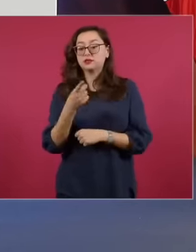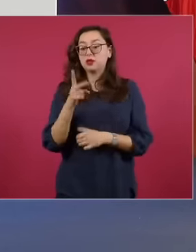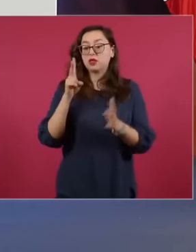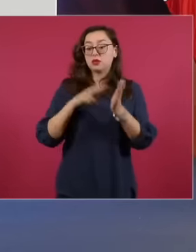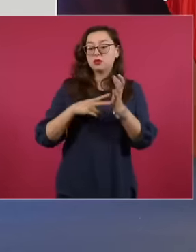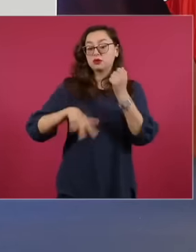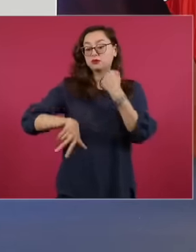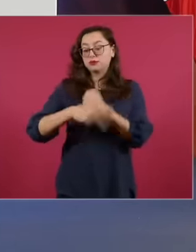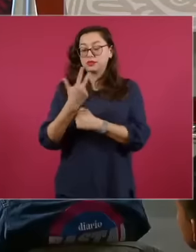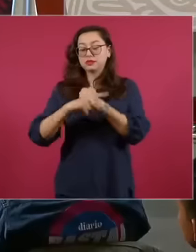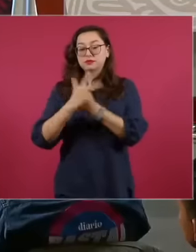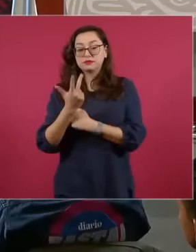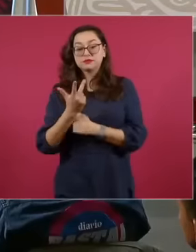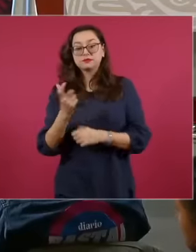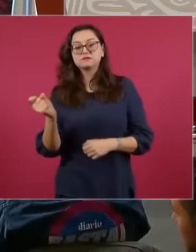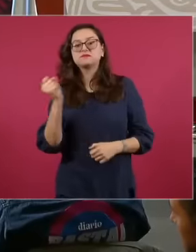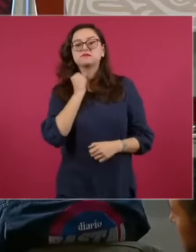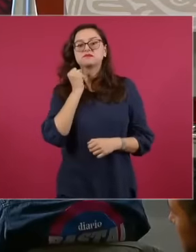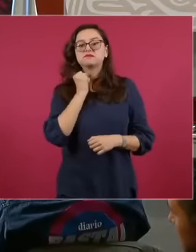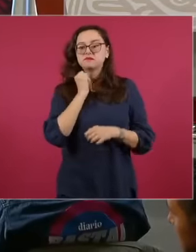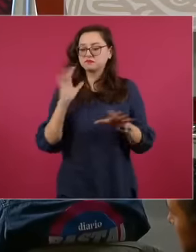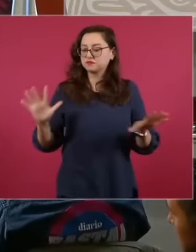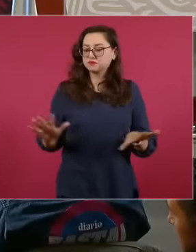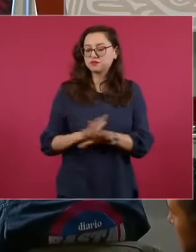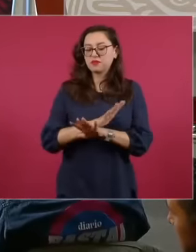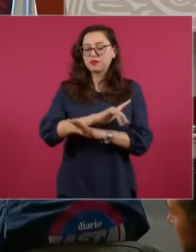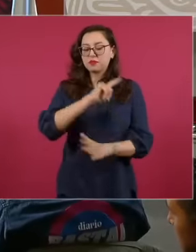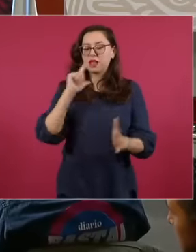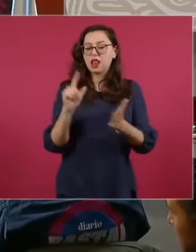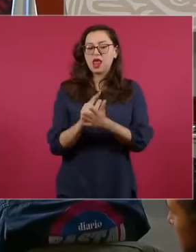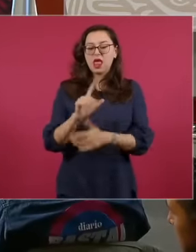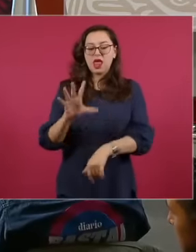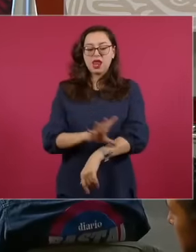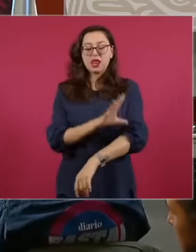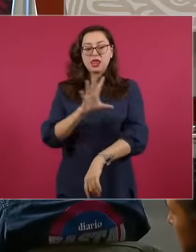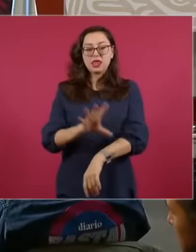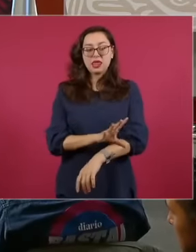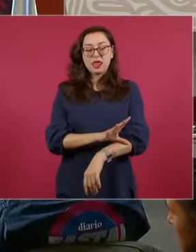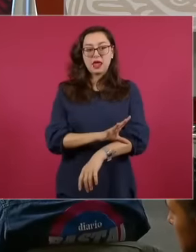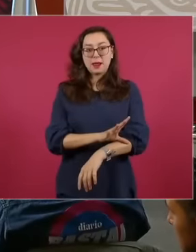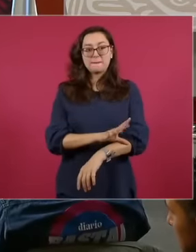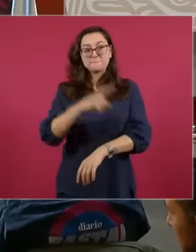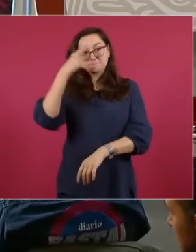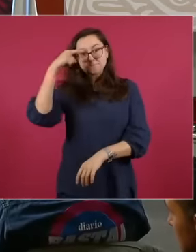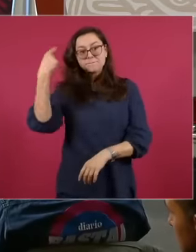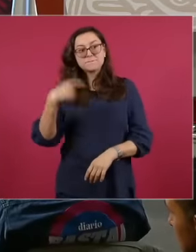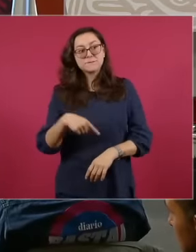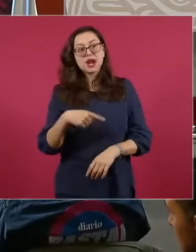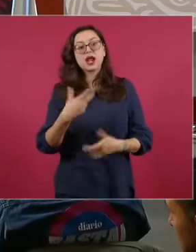regime approved the energy reform to deliver 20% of the country's oil potential